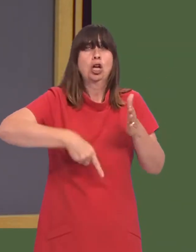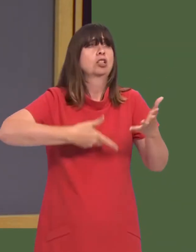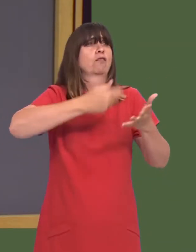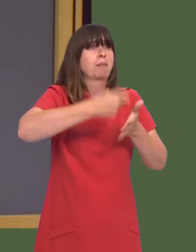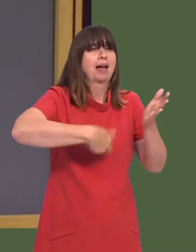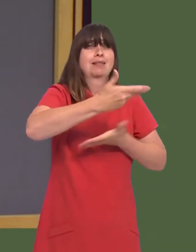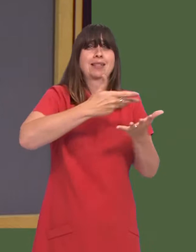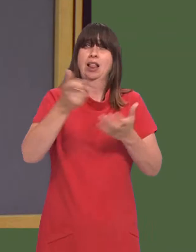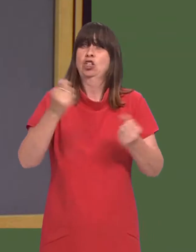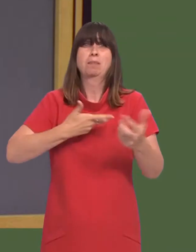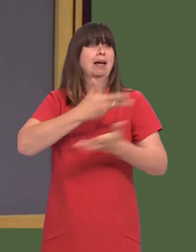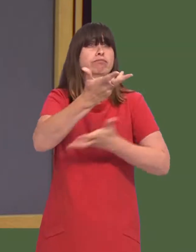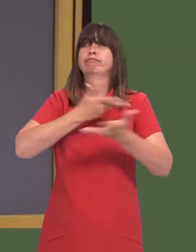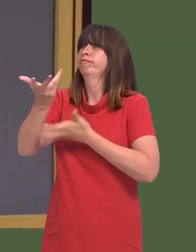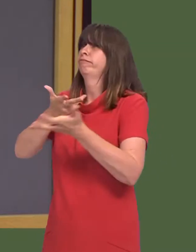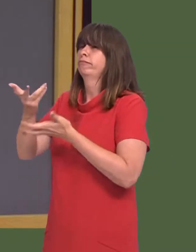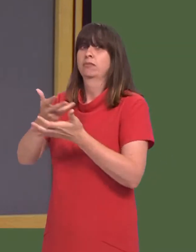to the free exchange of goods and services.